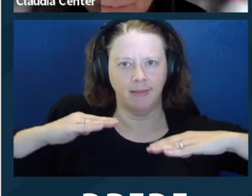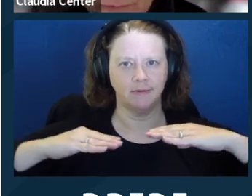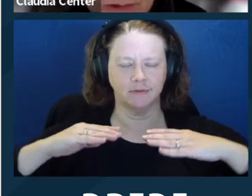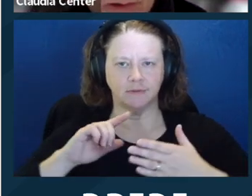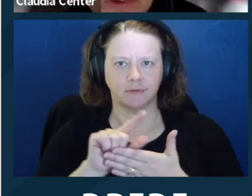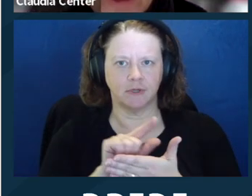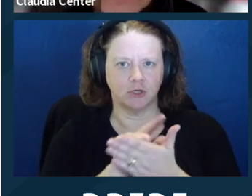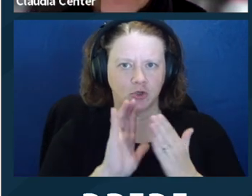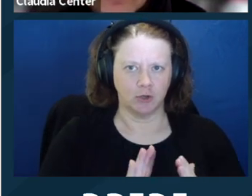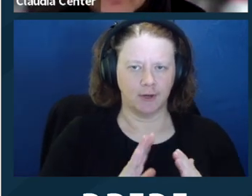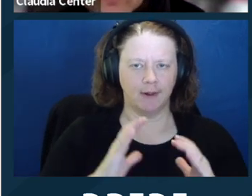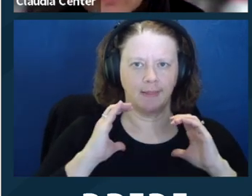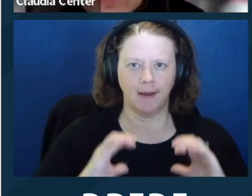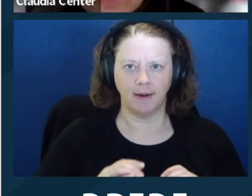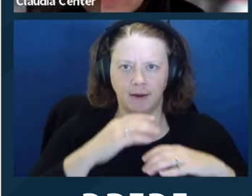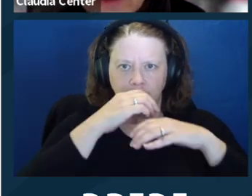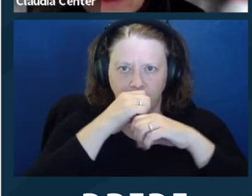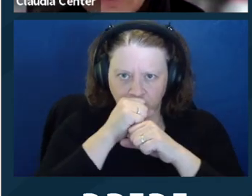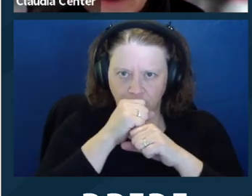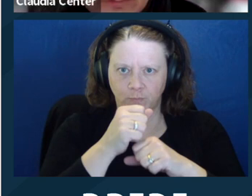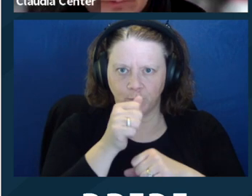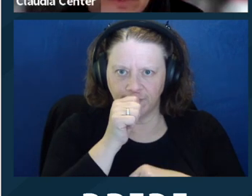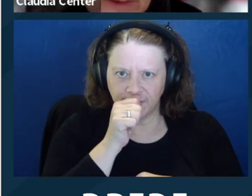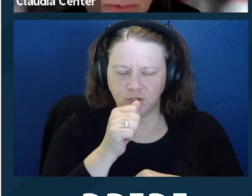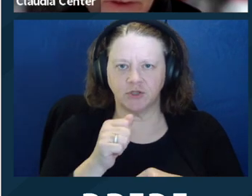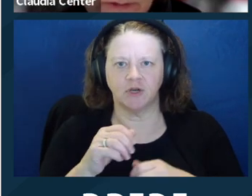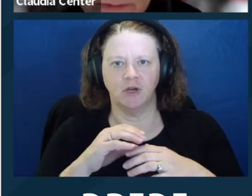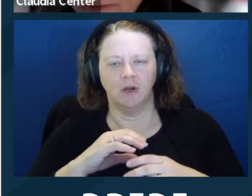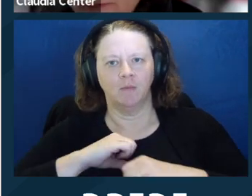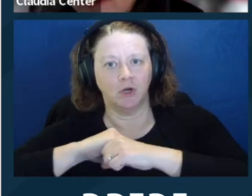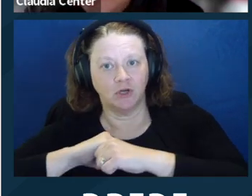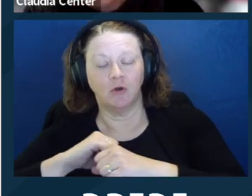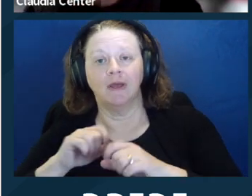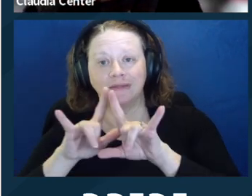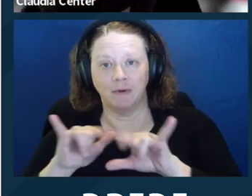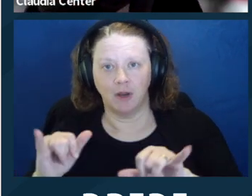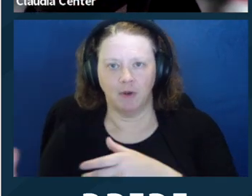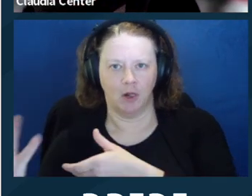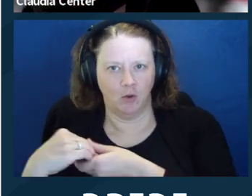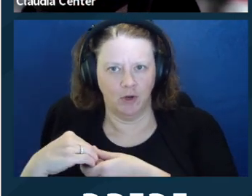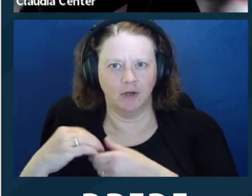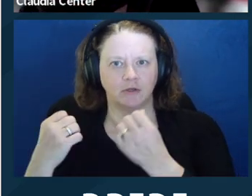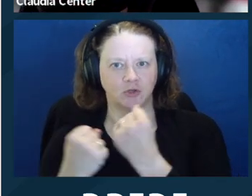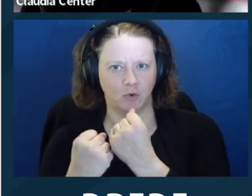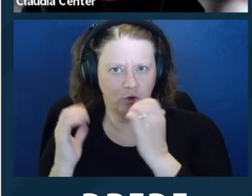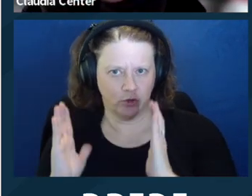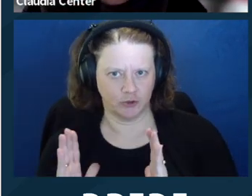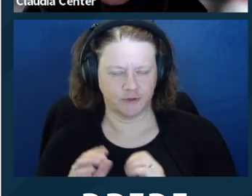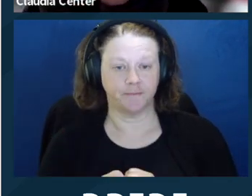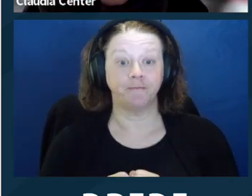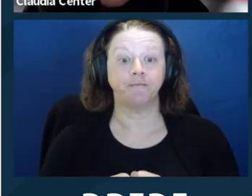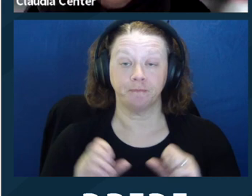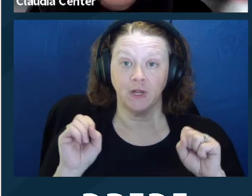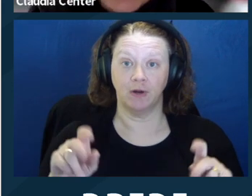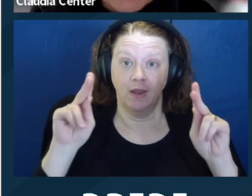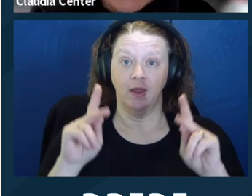Okay. So the first is Rule 1.6 of the Rules of Professional Responsibility, which says